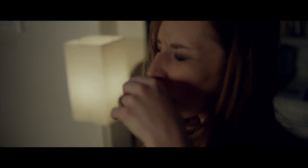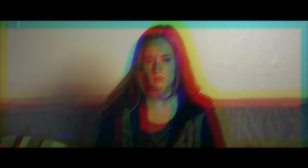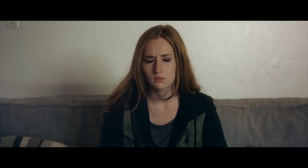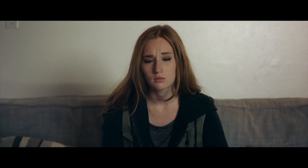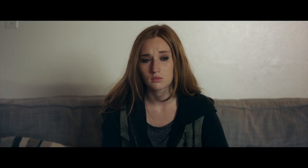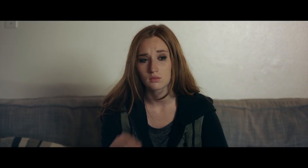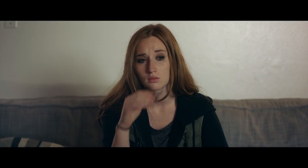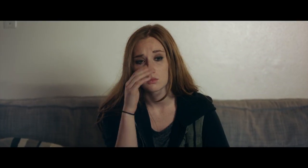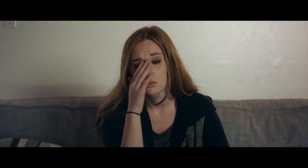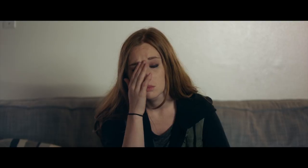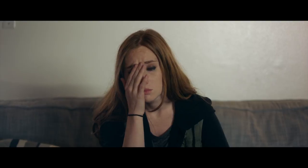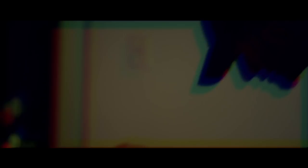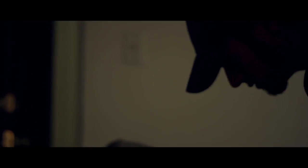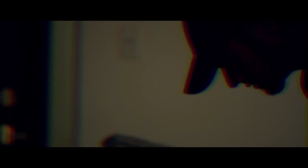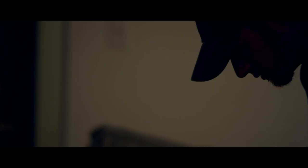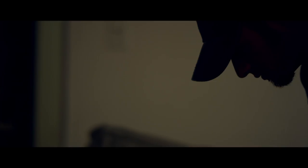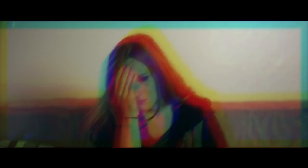I hate that feeling I can’t get rid of.